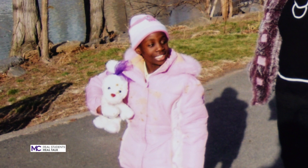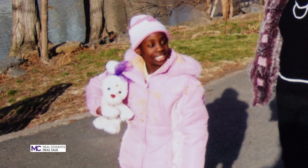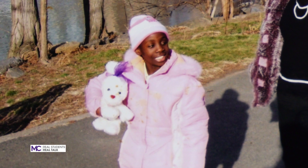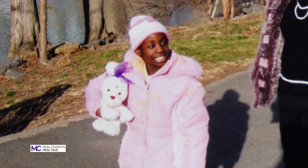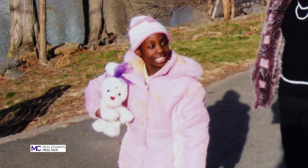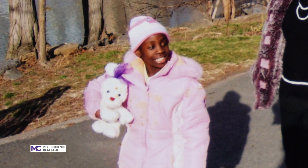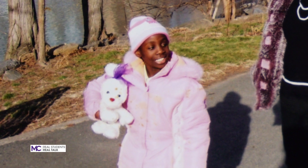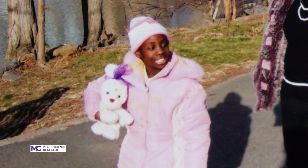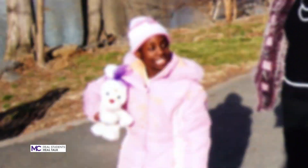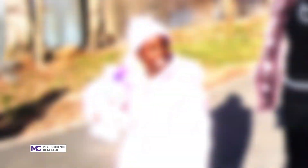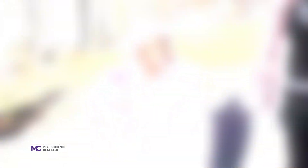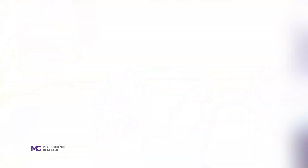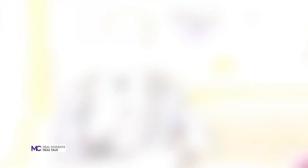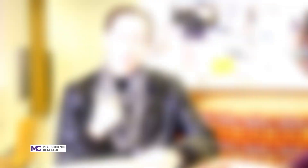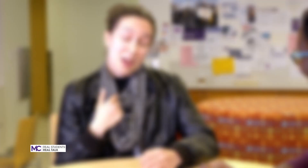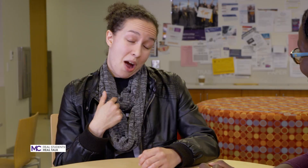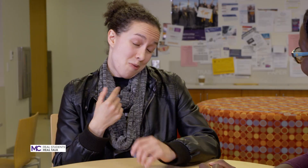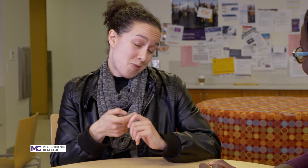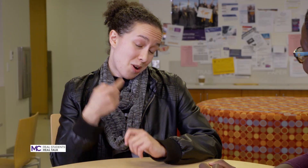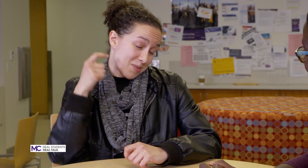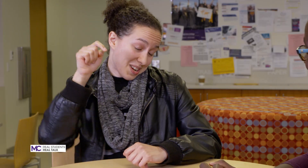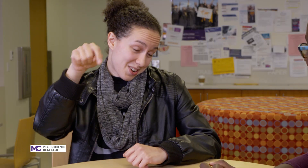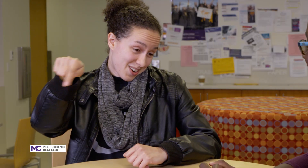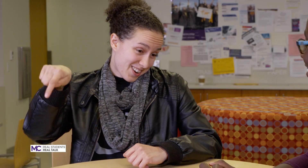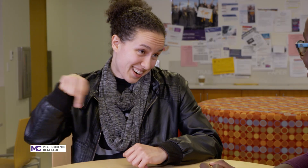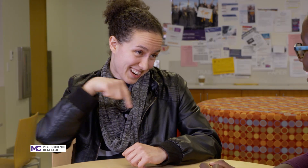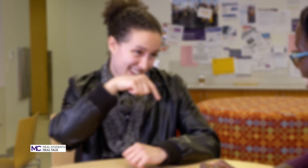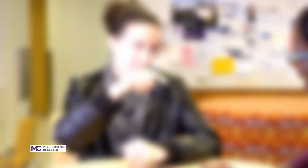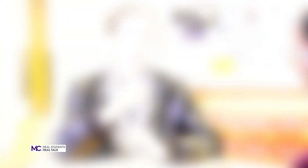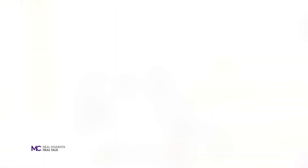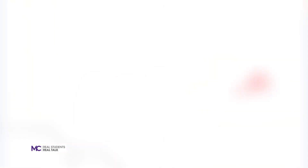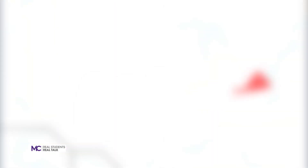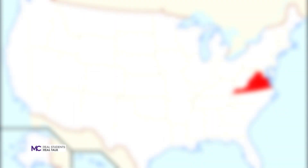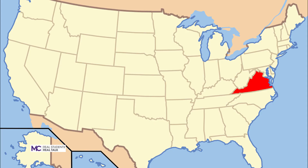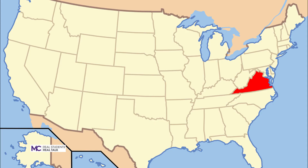you go I'm from here well I'm from